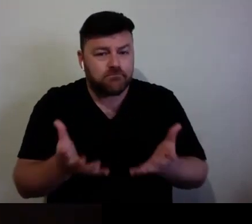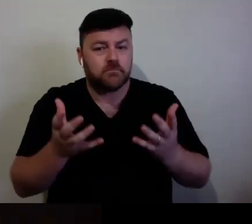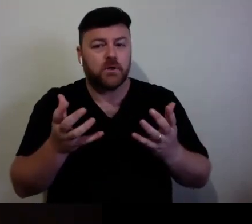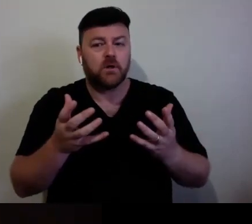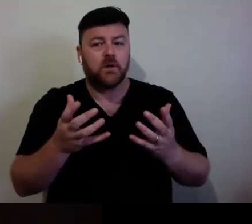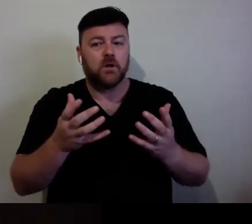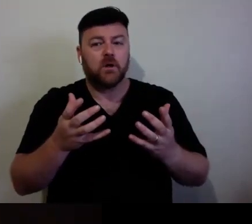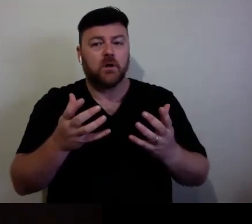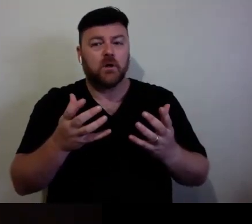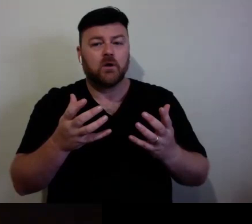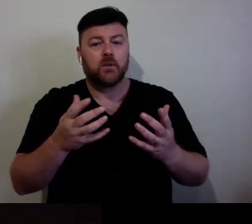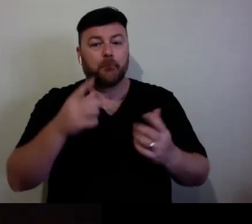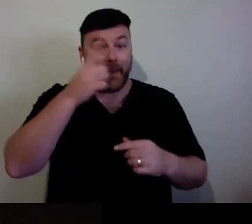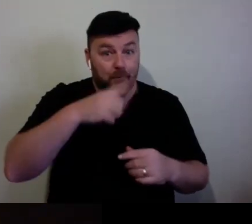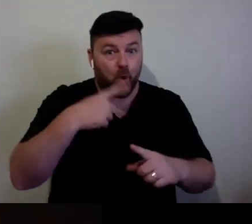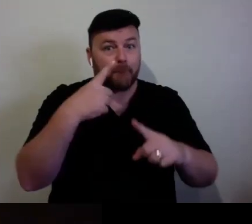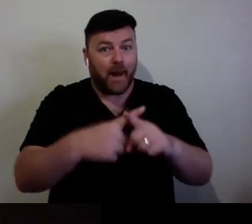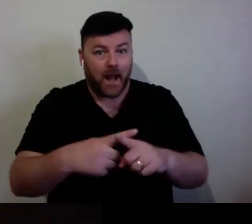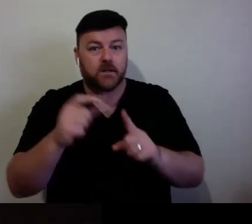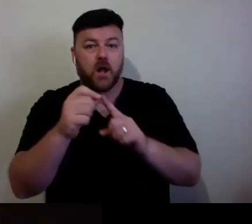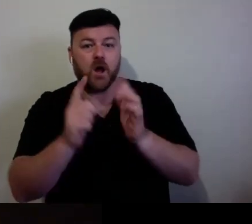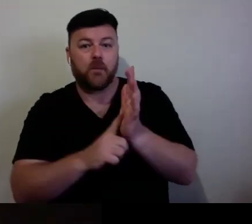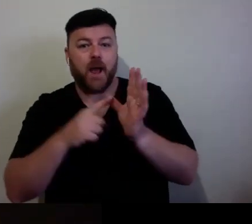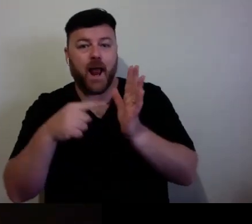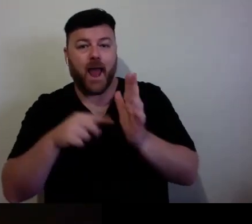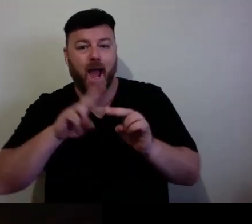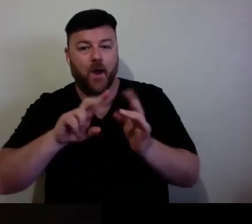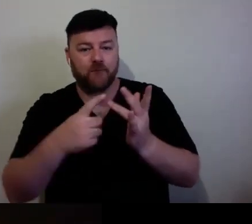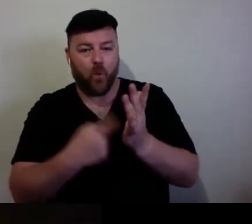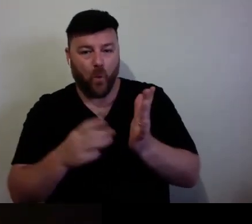these platforms to really think about access and making sure that